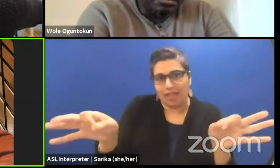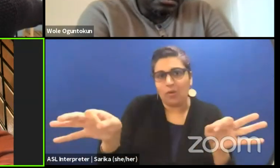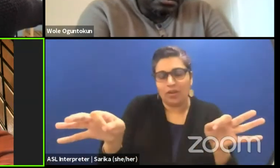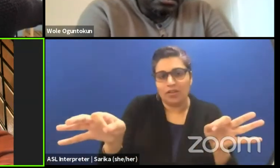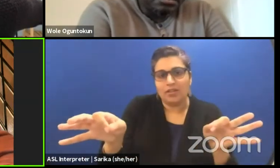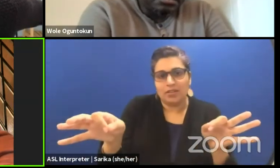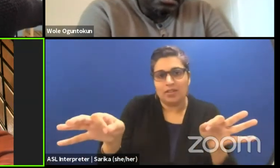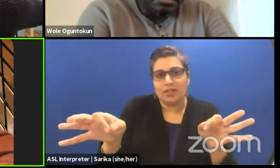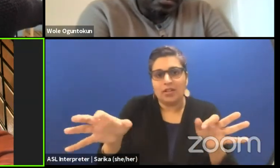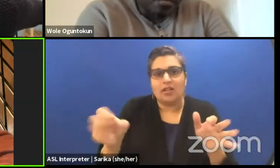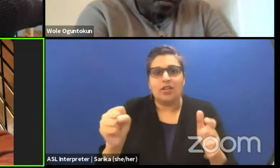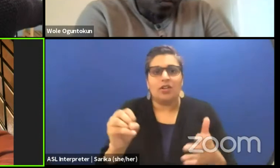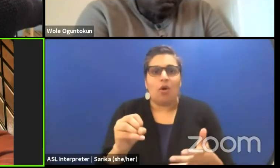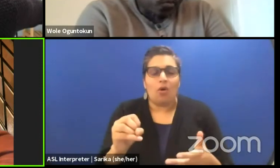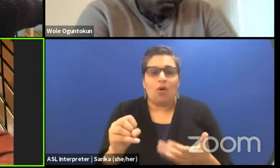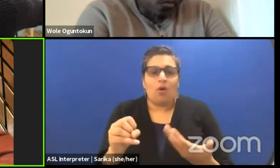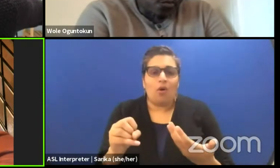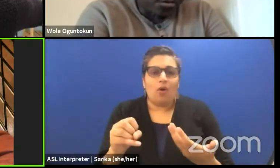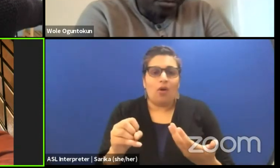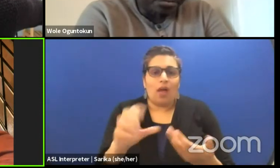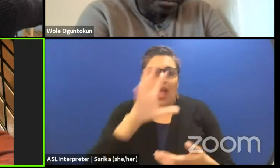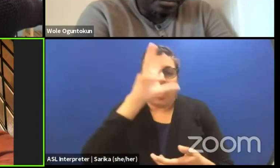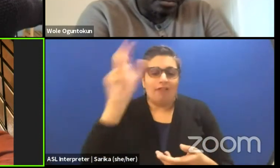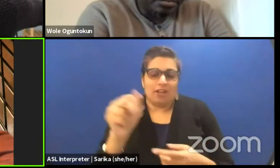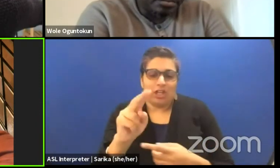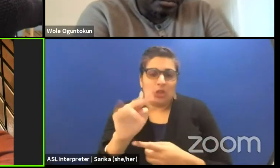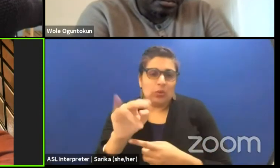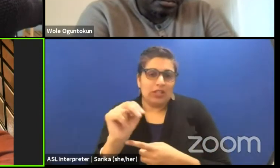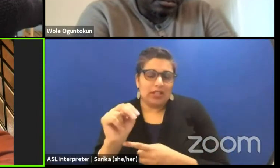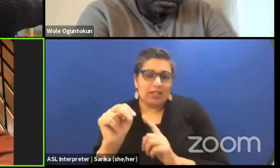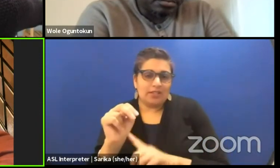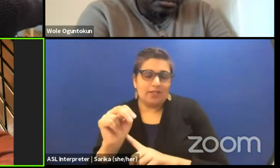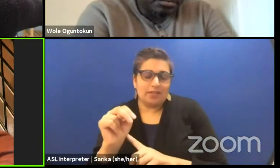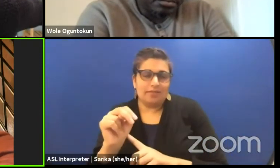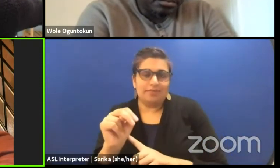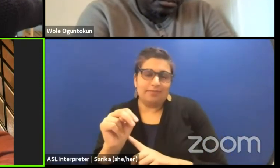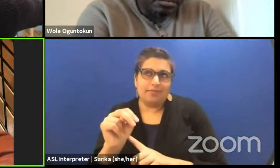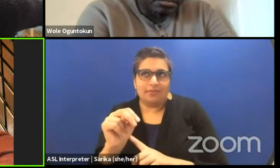And the African Union claims that its using